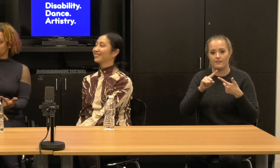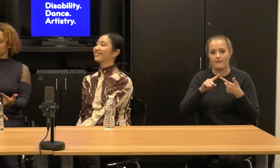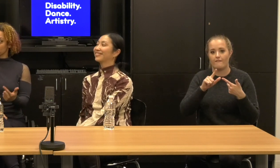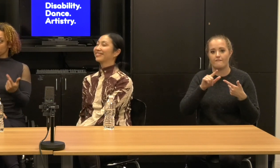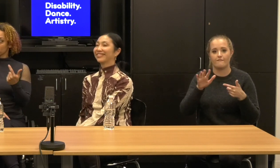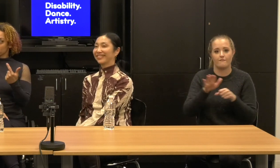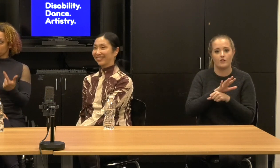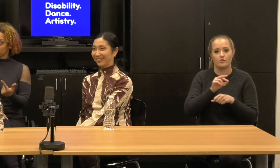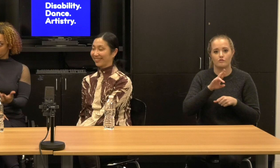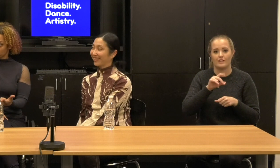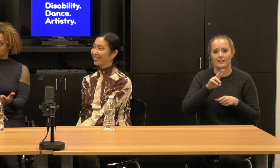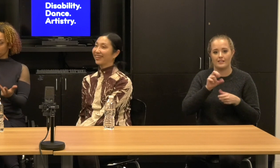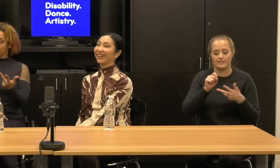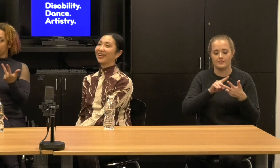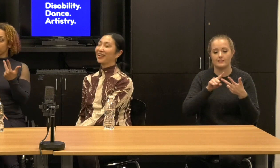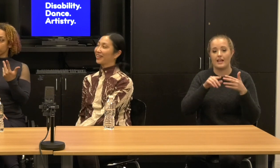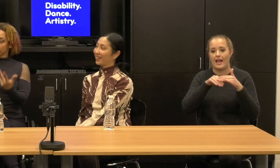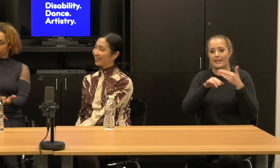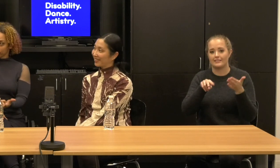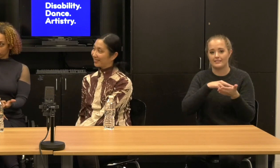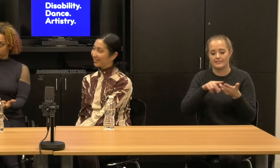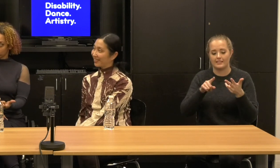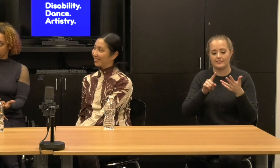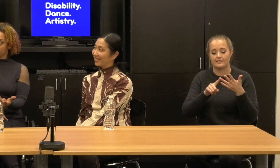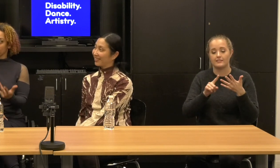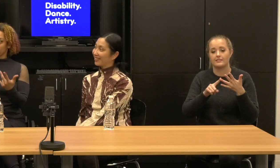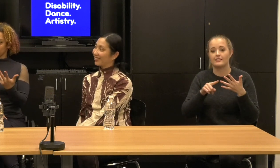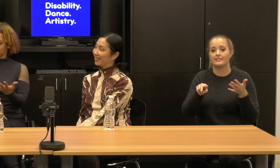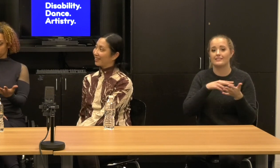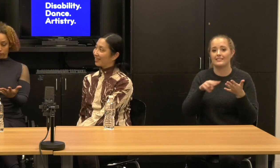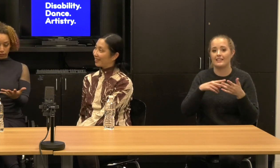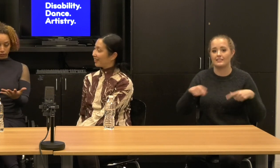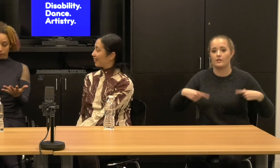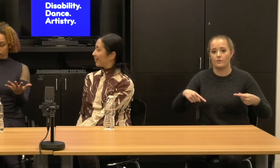I'm dancing wheels, just curtis gravity and kinetic light.